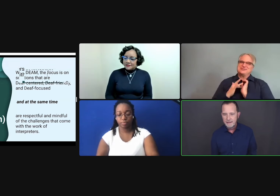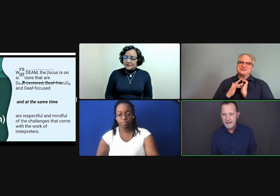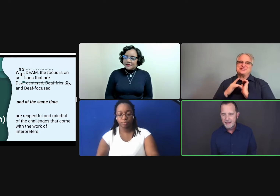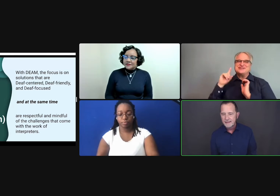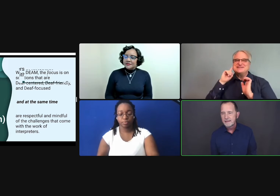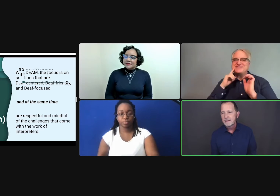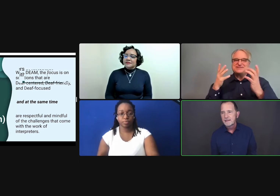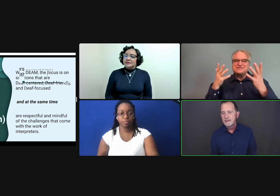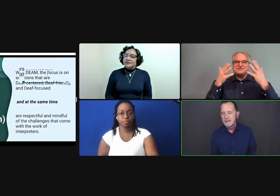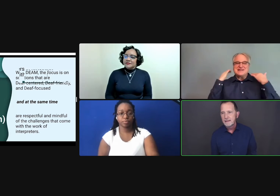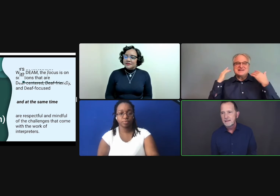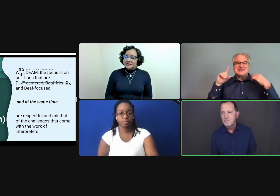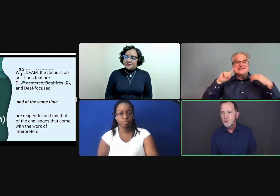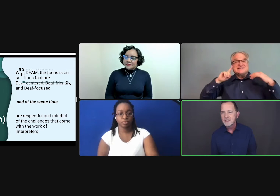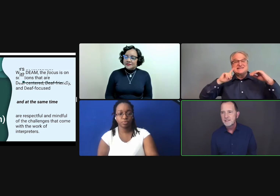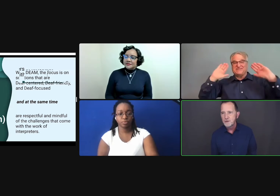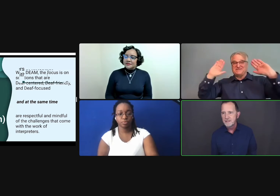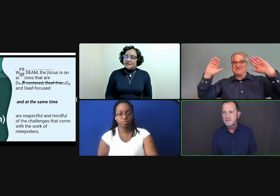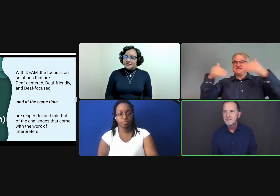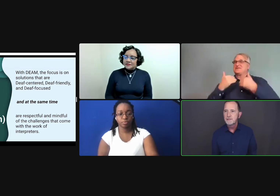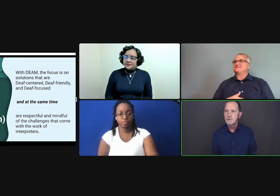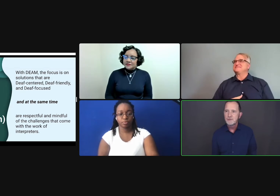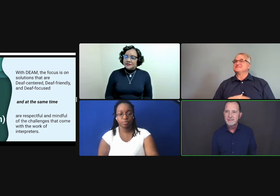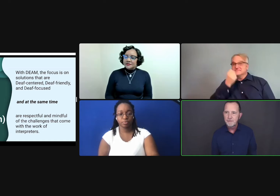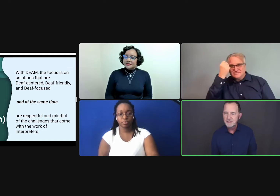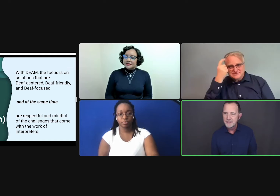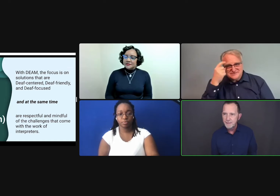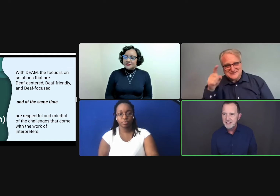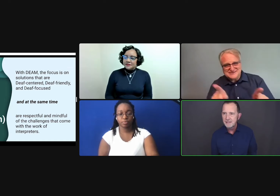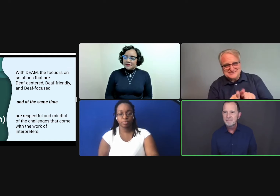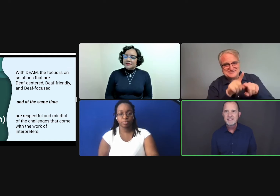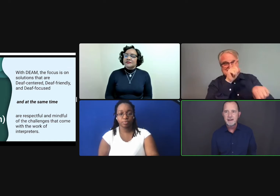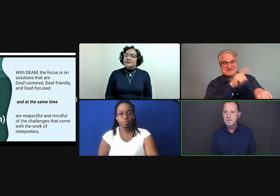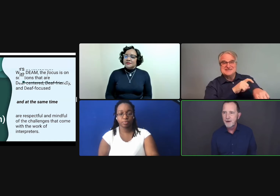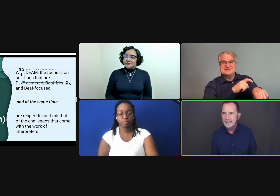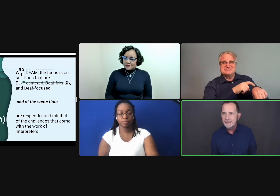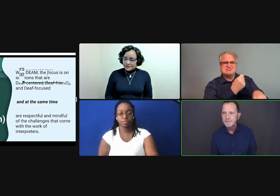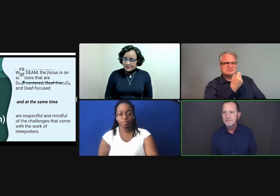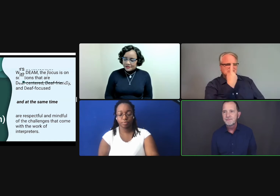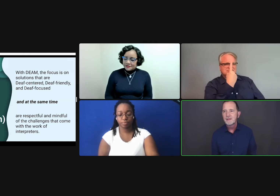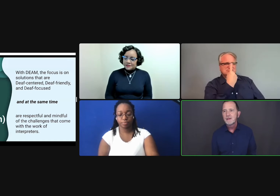that is most conducive to deaf participation, deaf friendly,